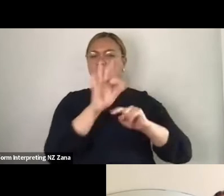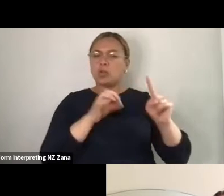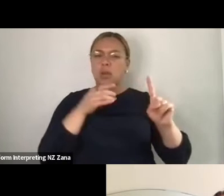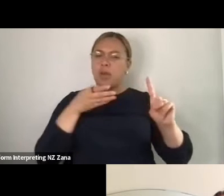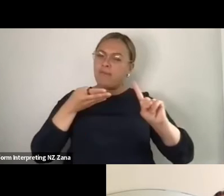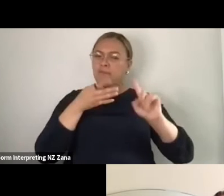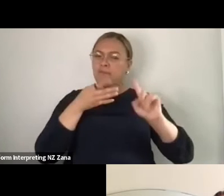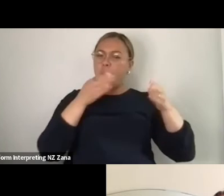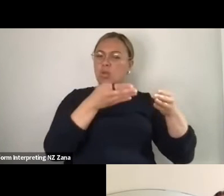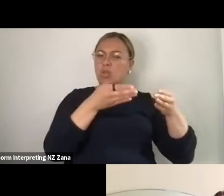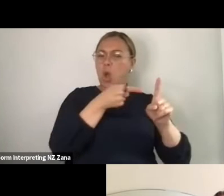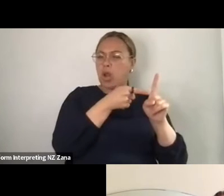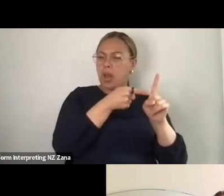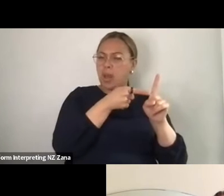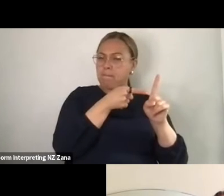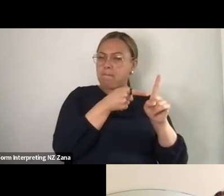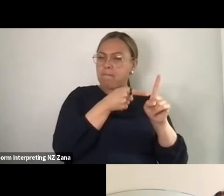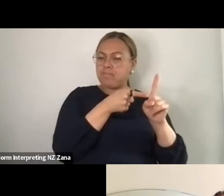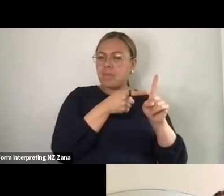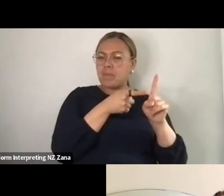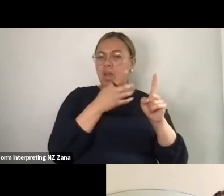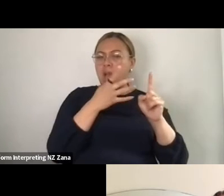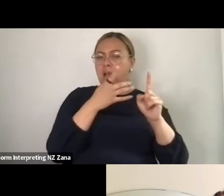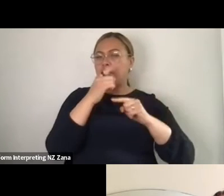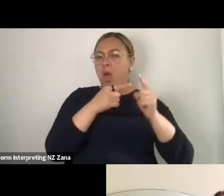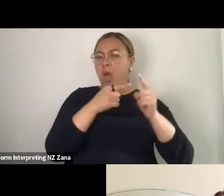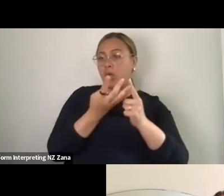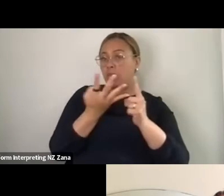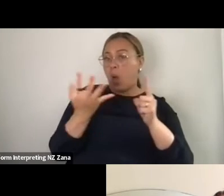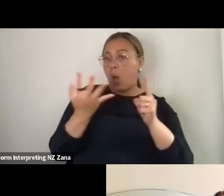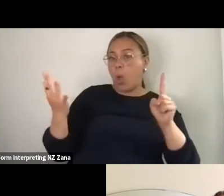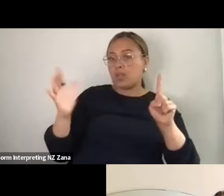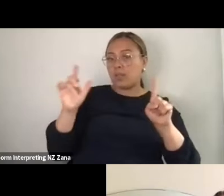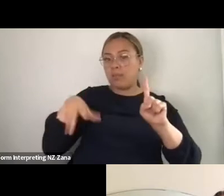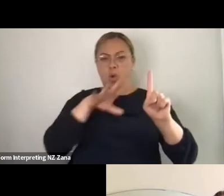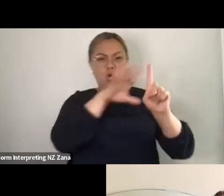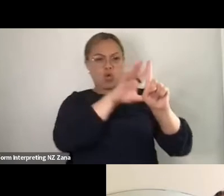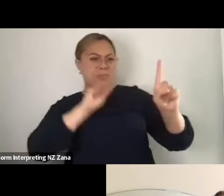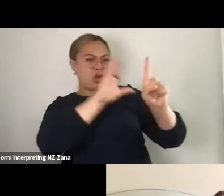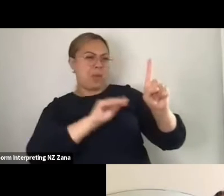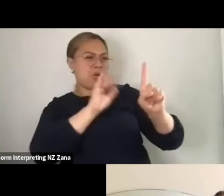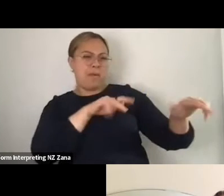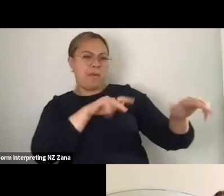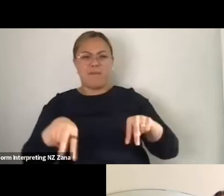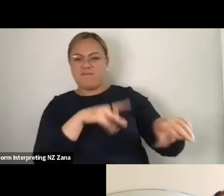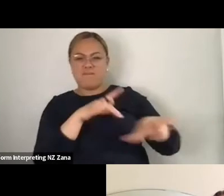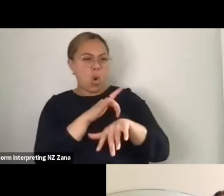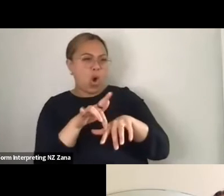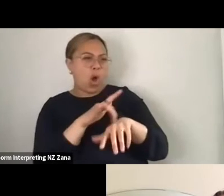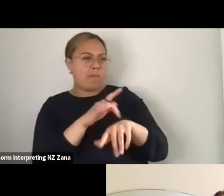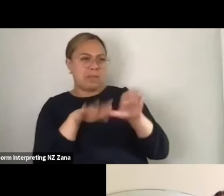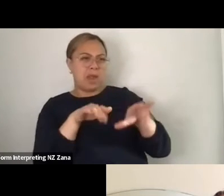and the method was, what if I send all of my performers to one of these tribute artists?